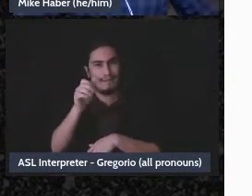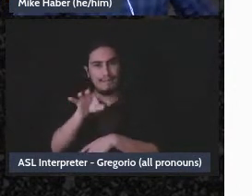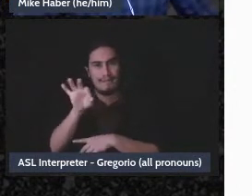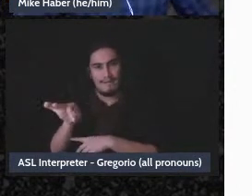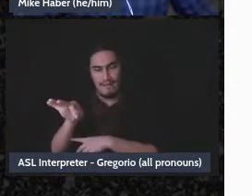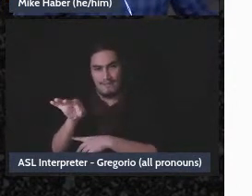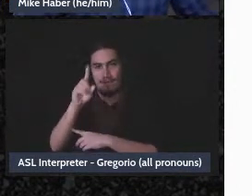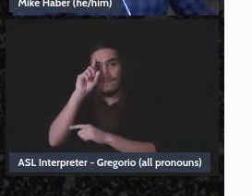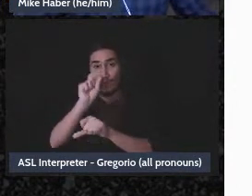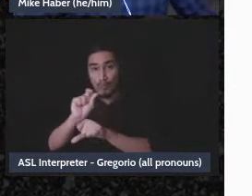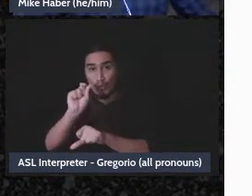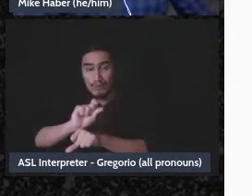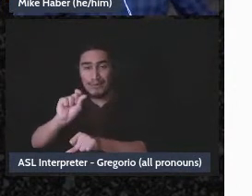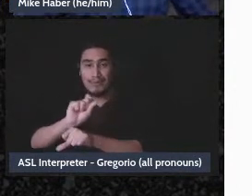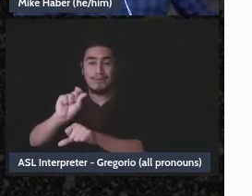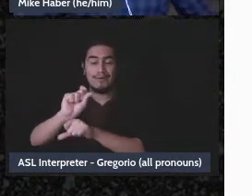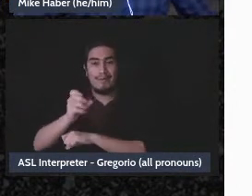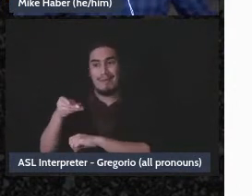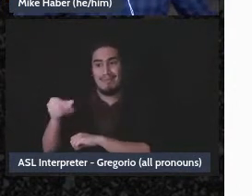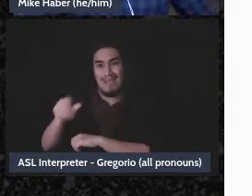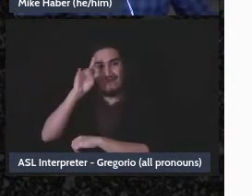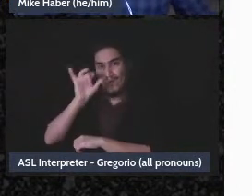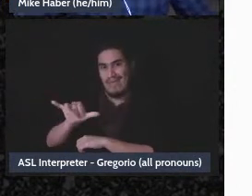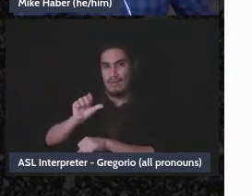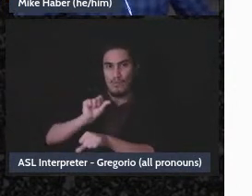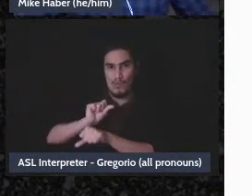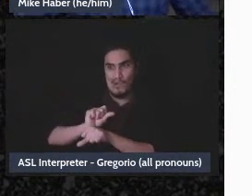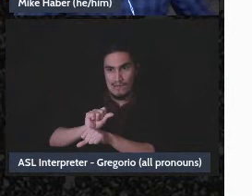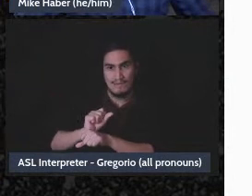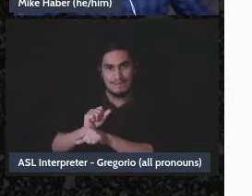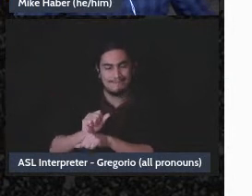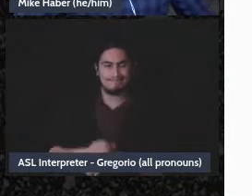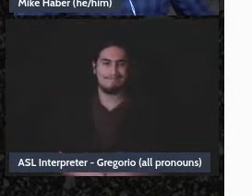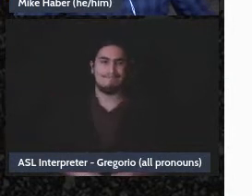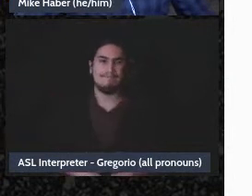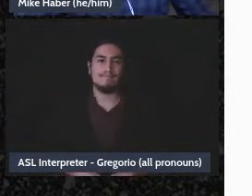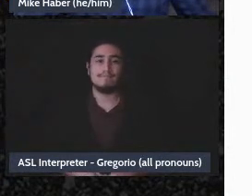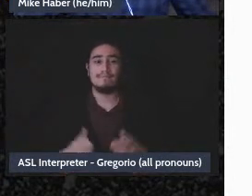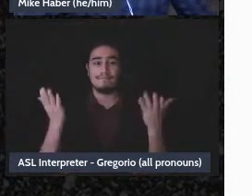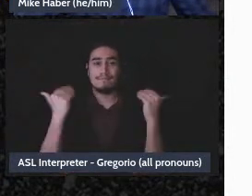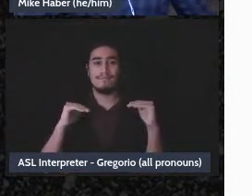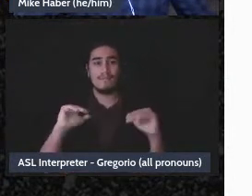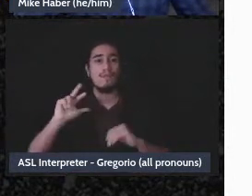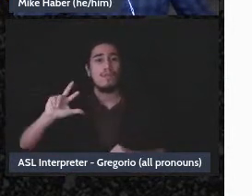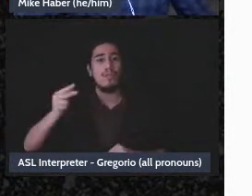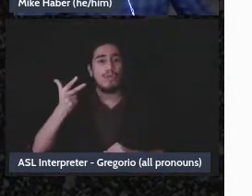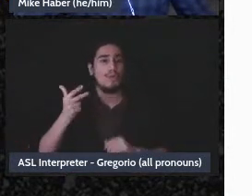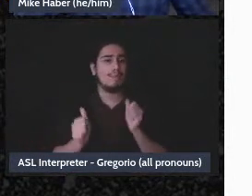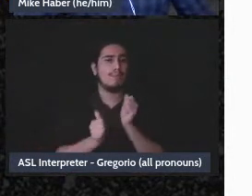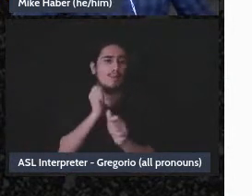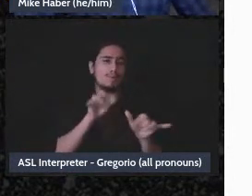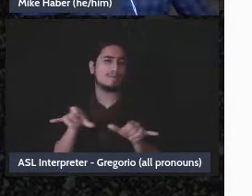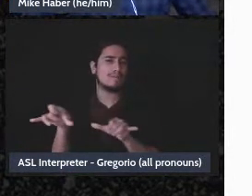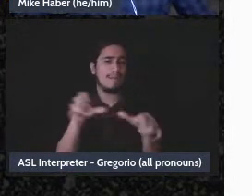doing work and getting paid for their for their work. The third and most common issue is you know